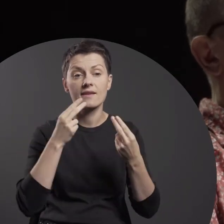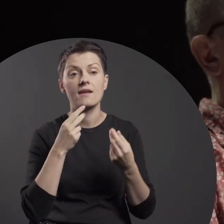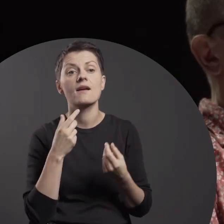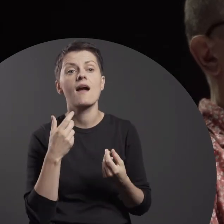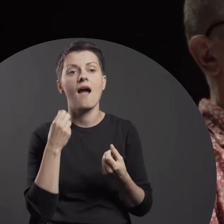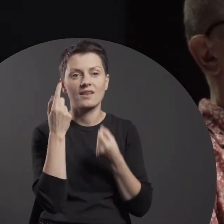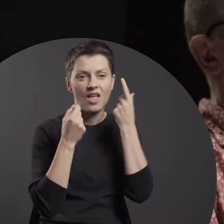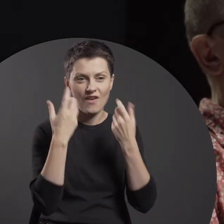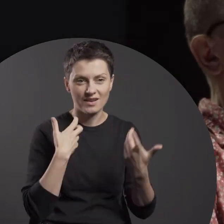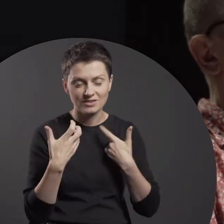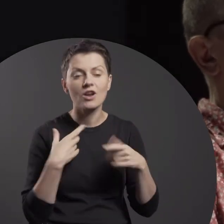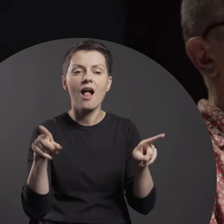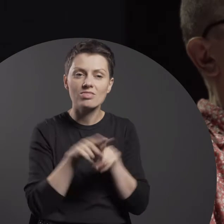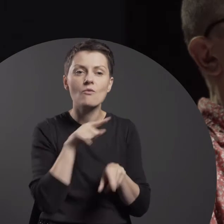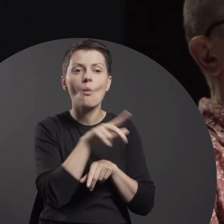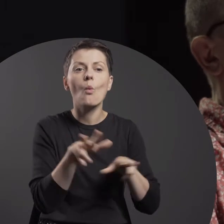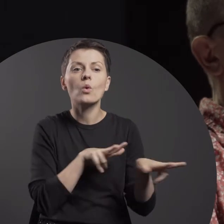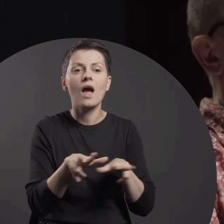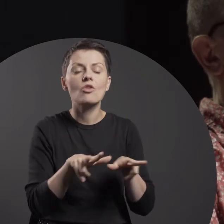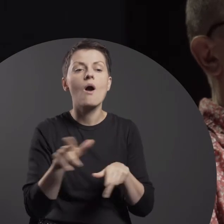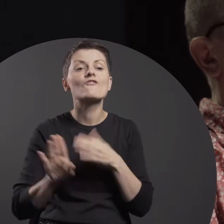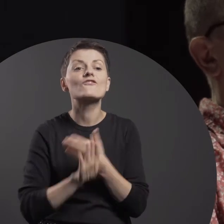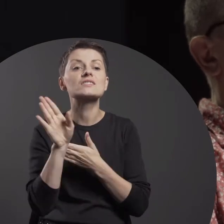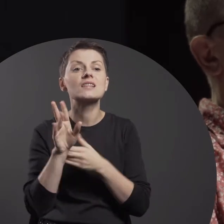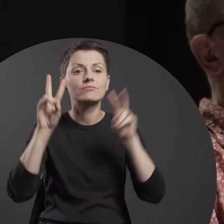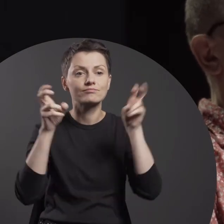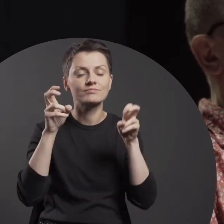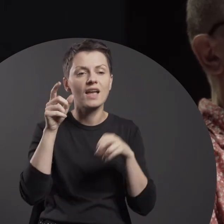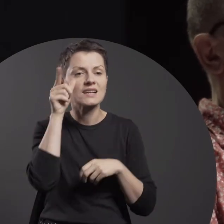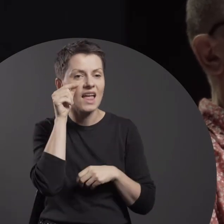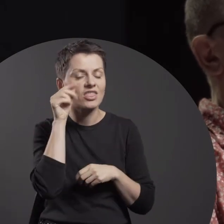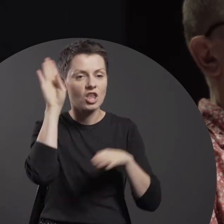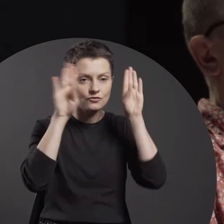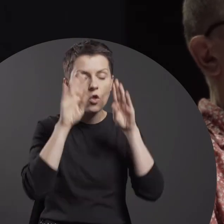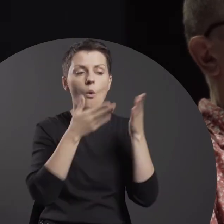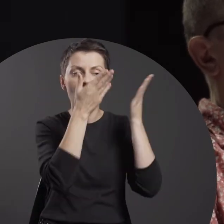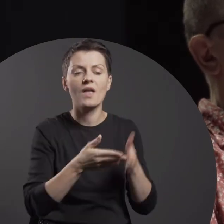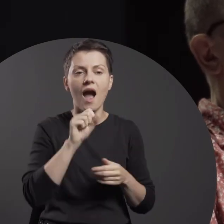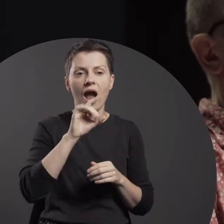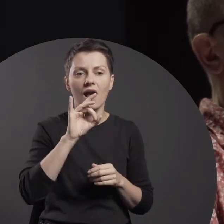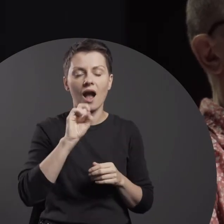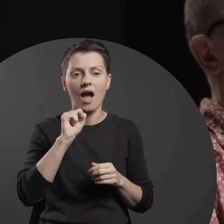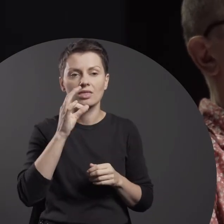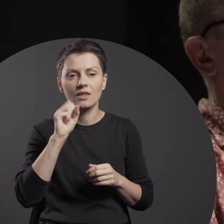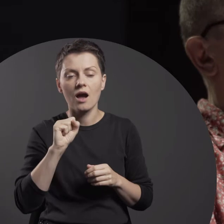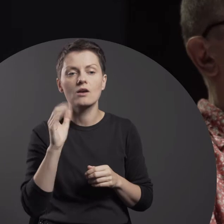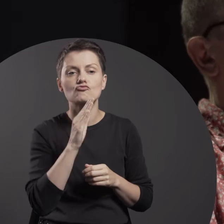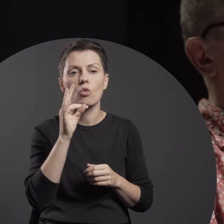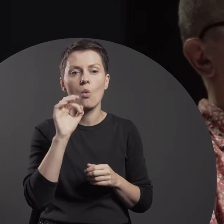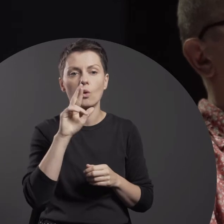In a moment, she will take you on a virtual guided tour of the exhibition and discuss the works of display therein.